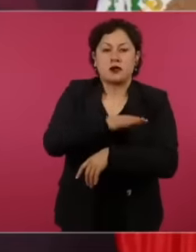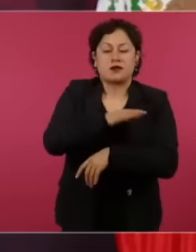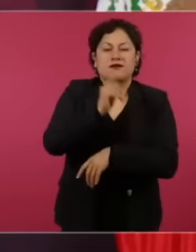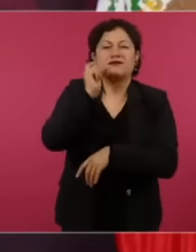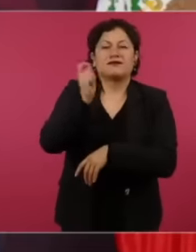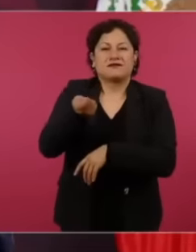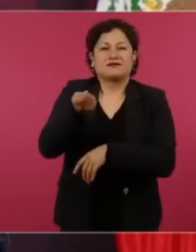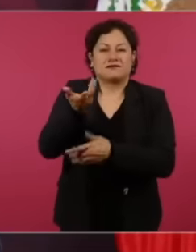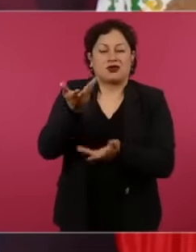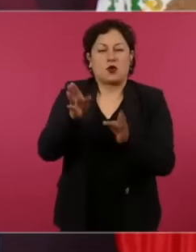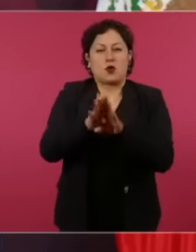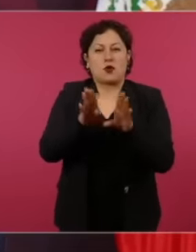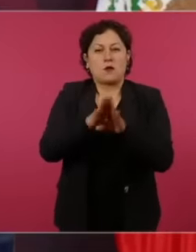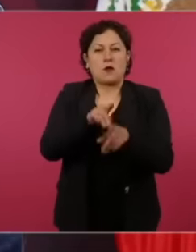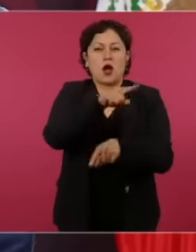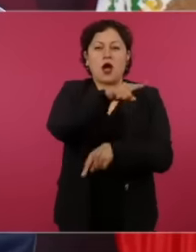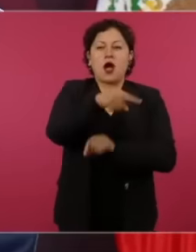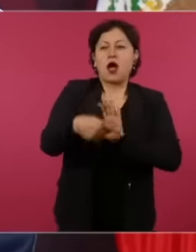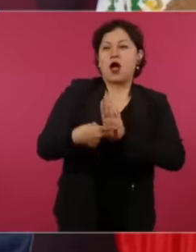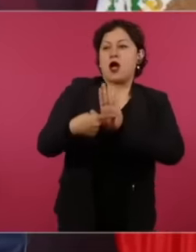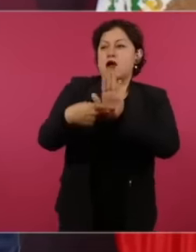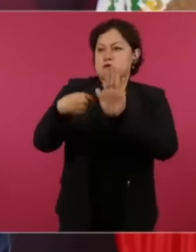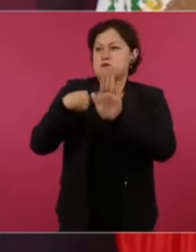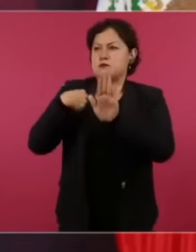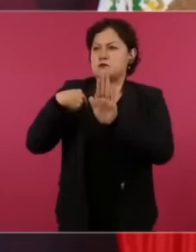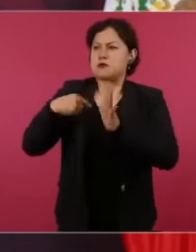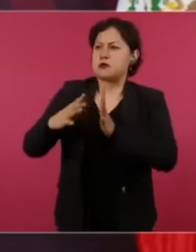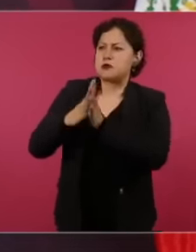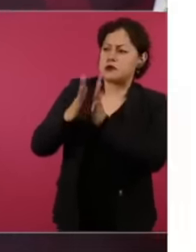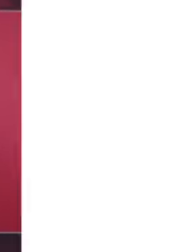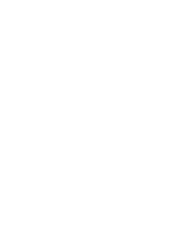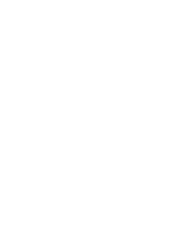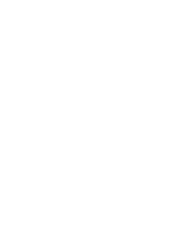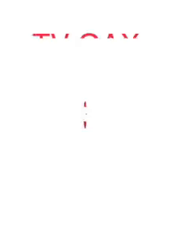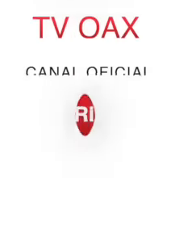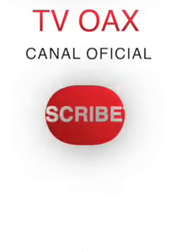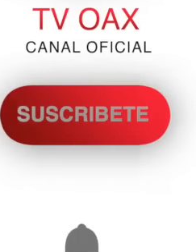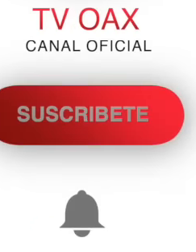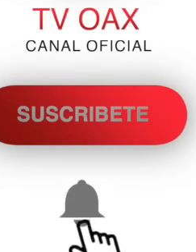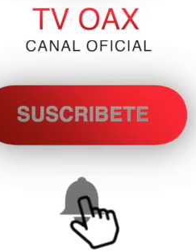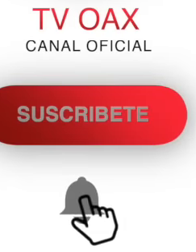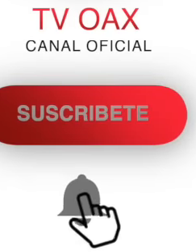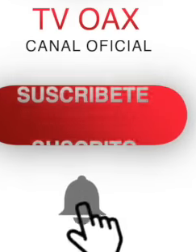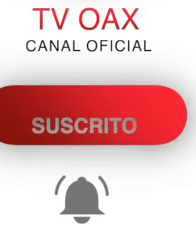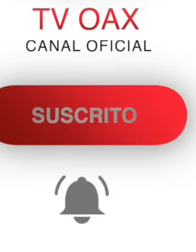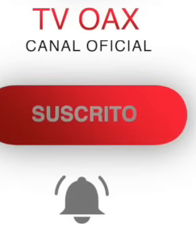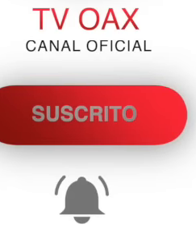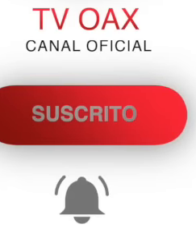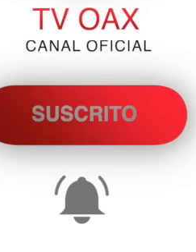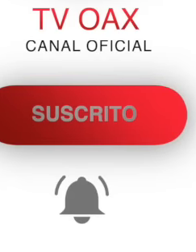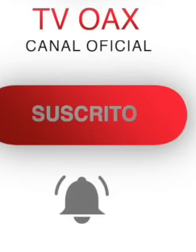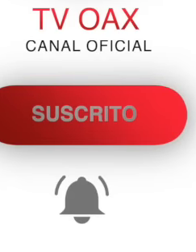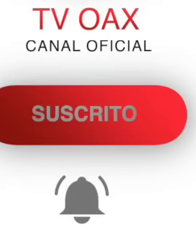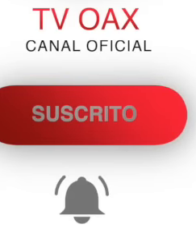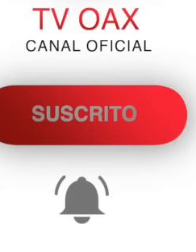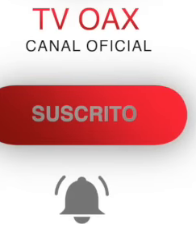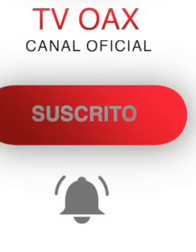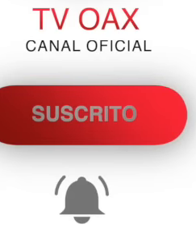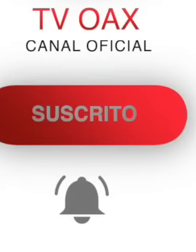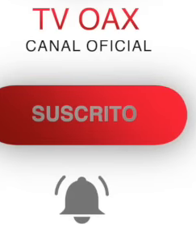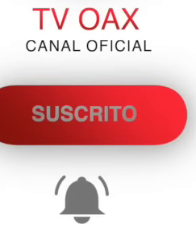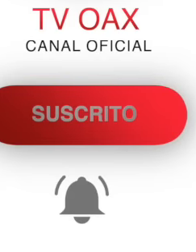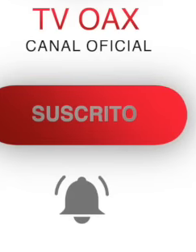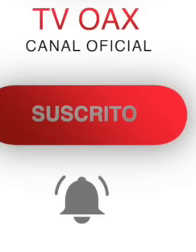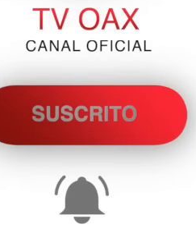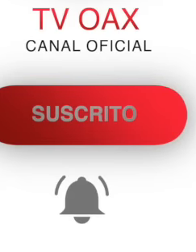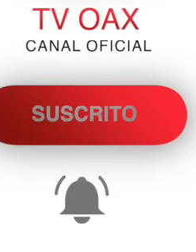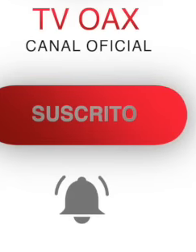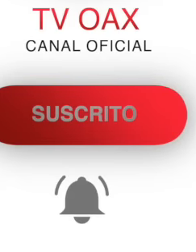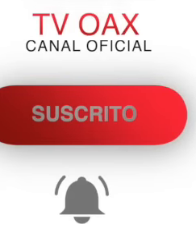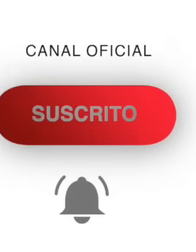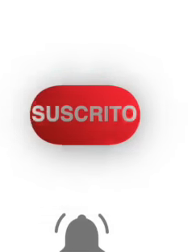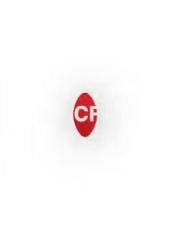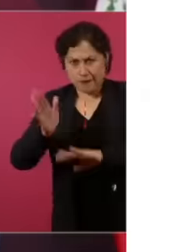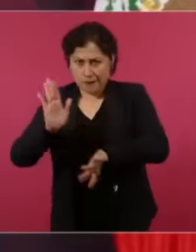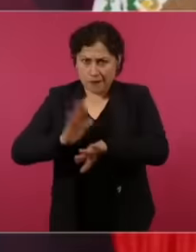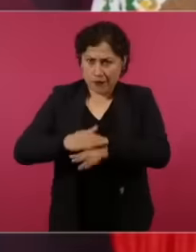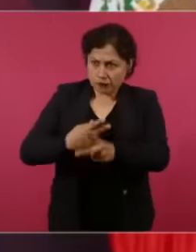now it is an increasingly democratic government